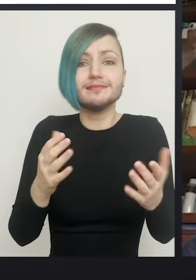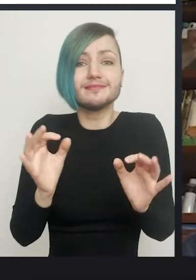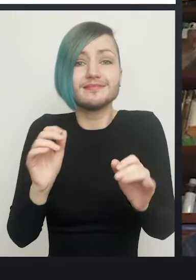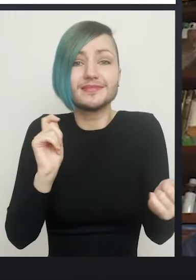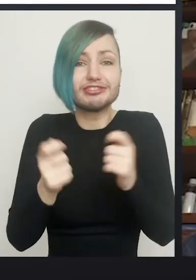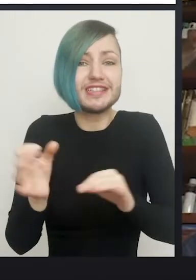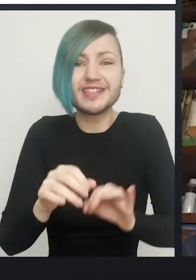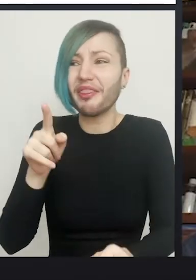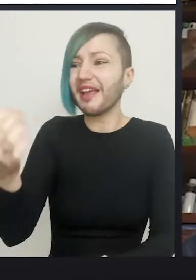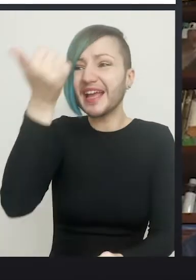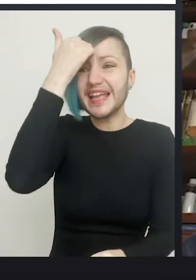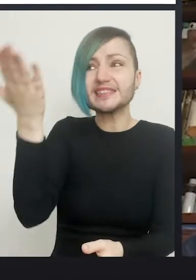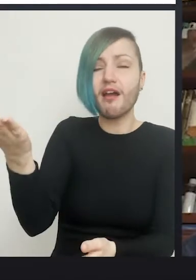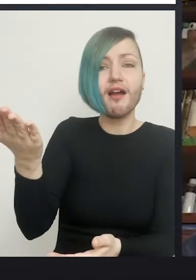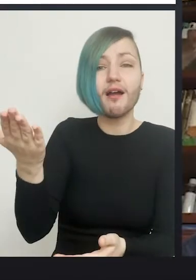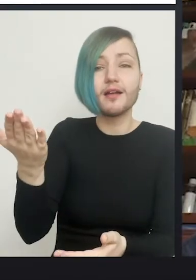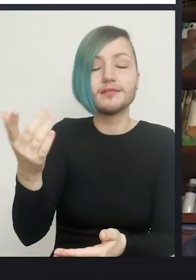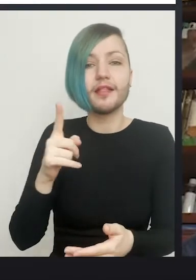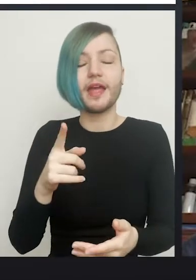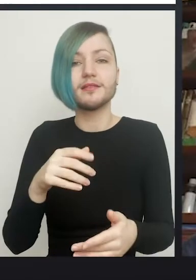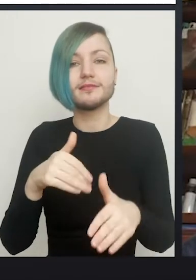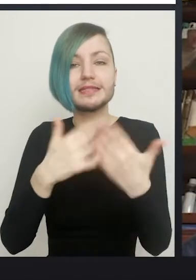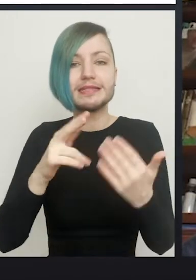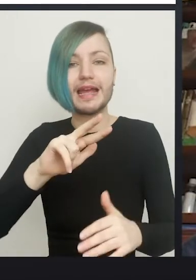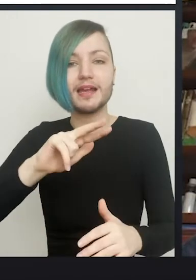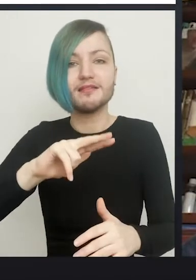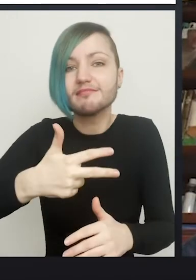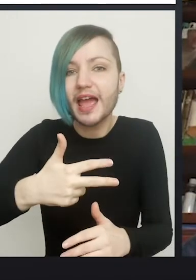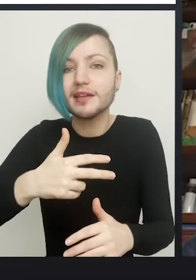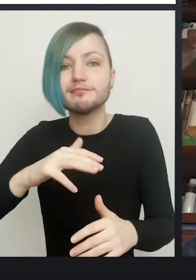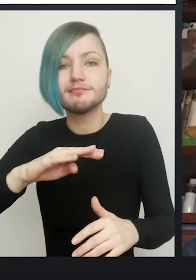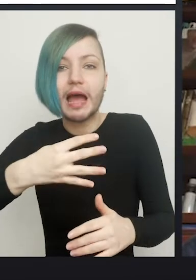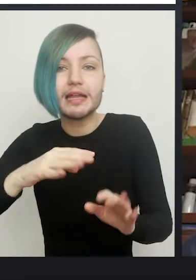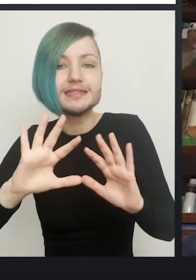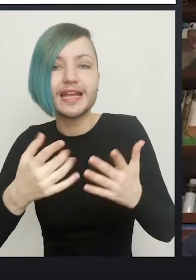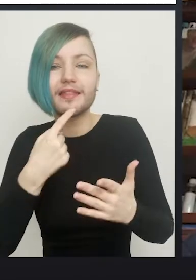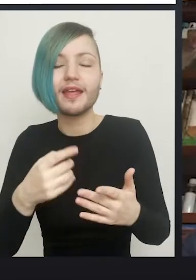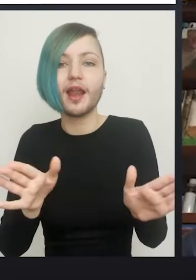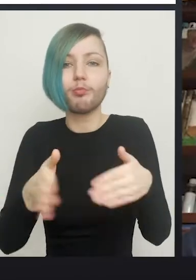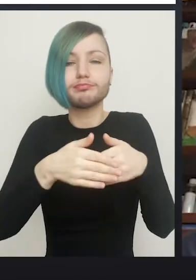And then day 8, 9, 10 it suddenly closes, and they say "Ah, he was right all along." Right, haha, yes.